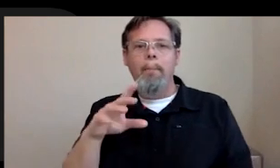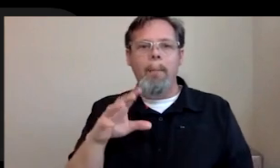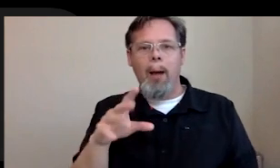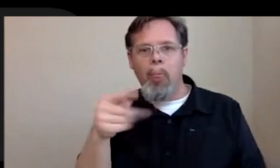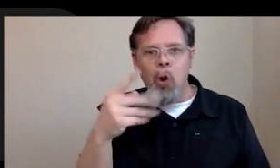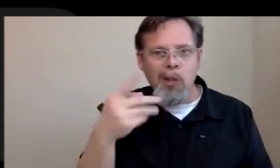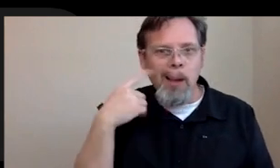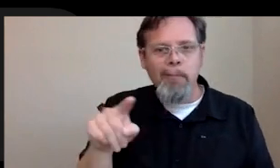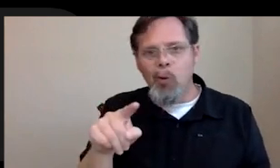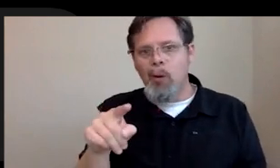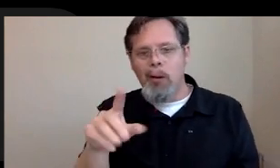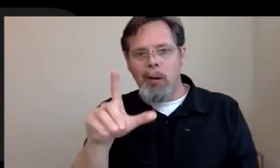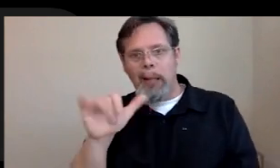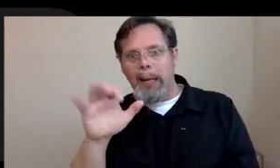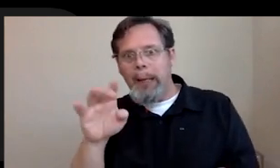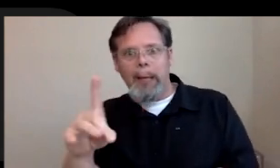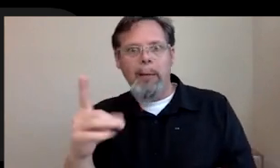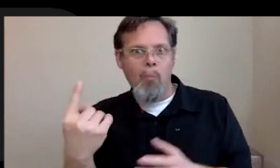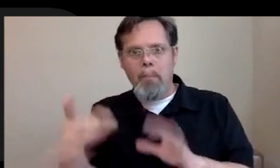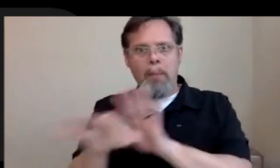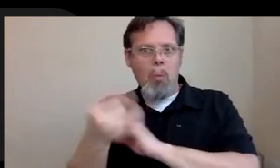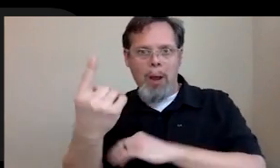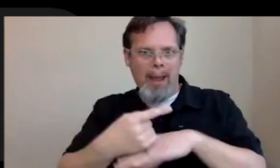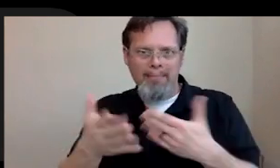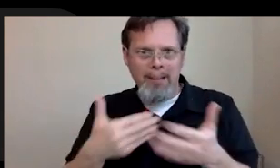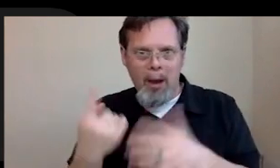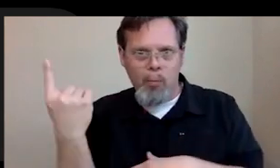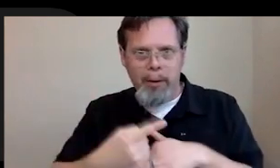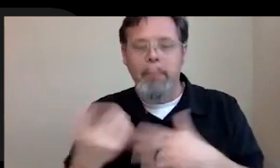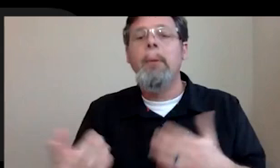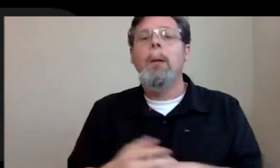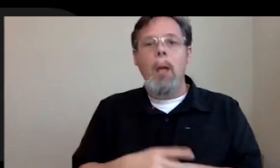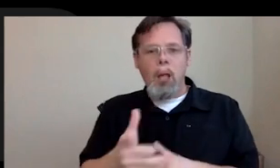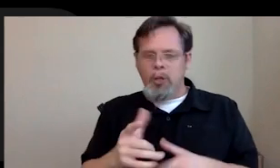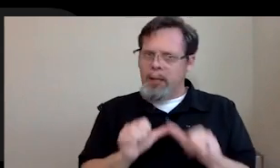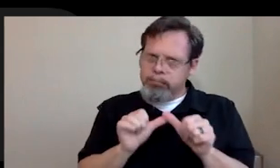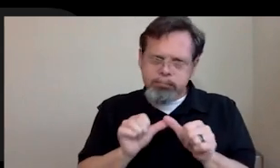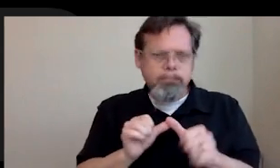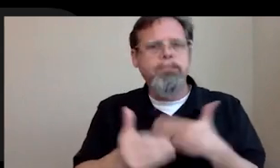for my work. And I would never I would not stop working on my craft. Even when if I got my first